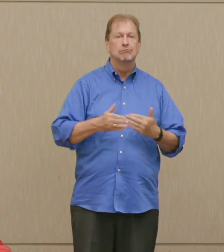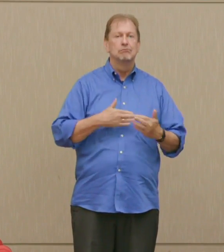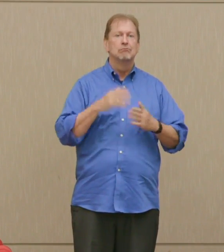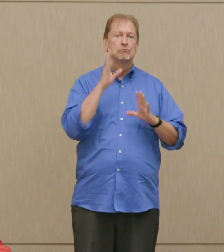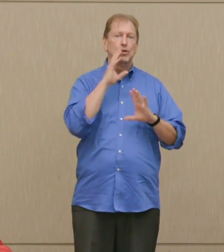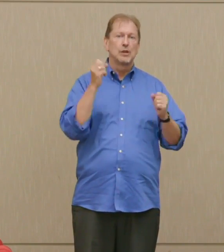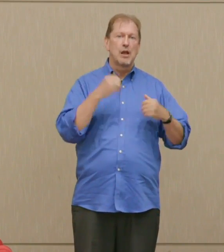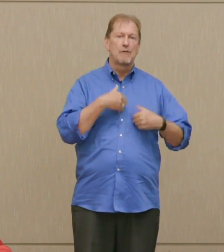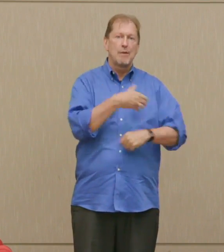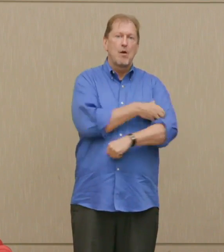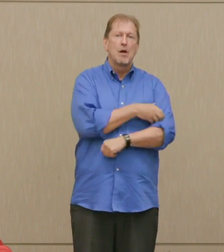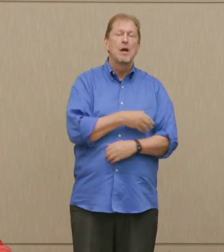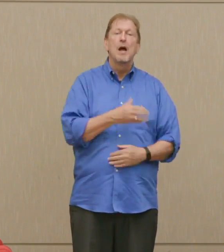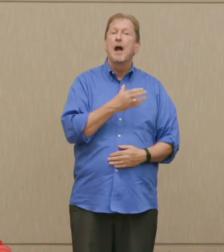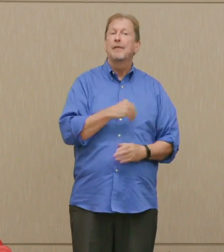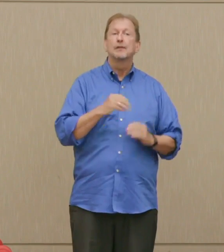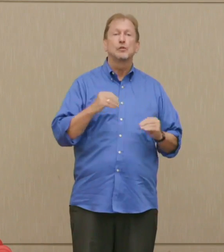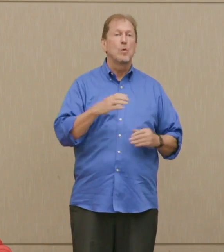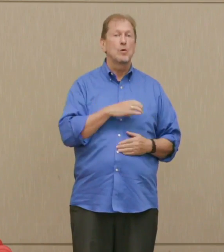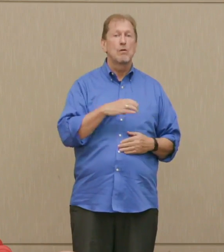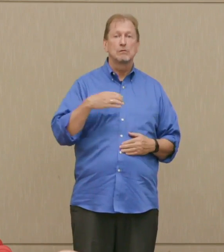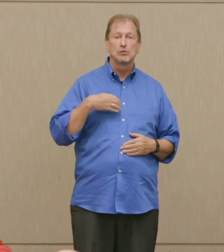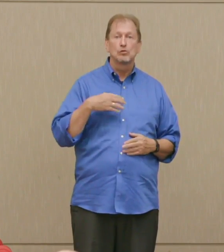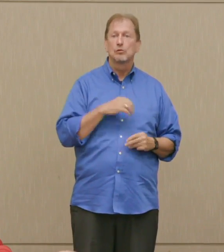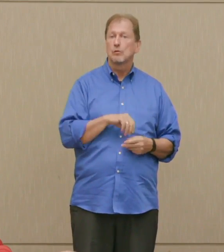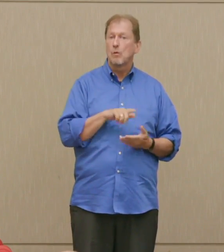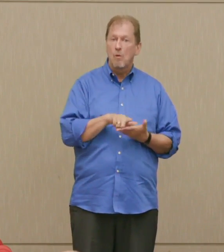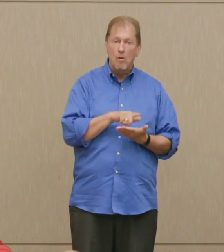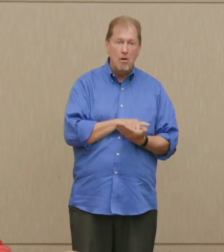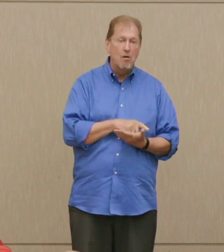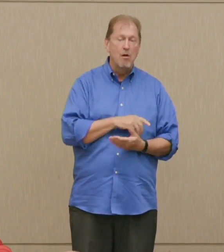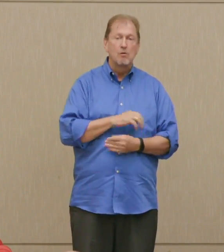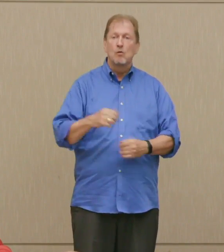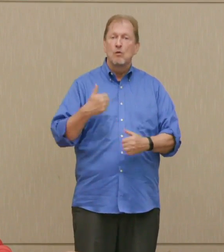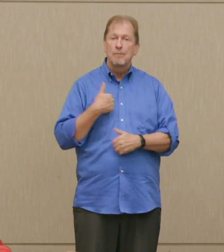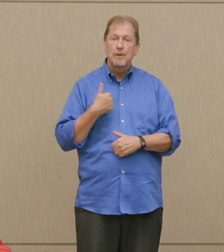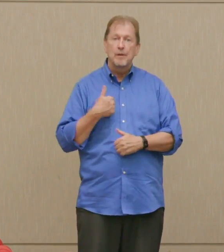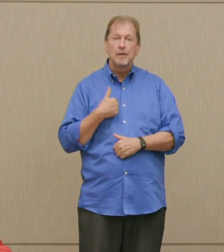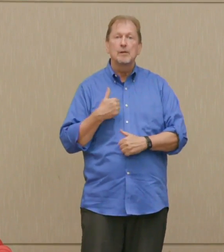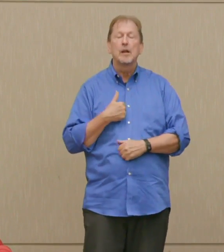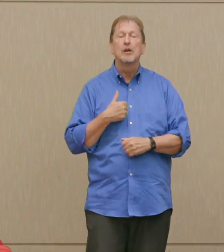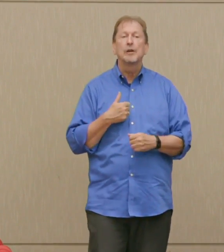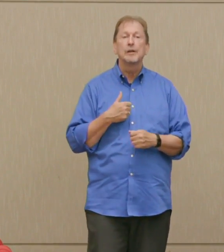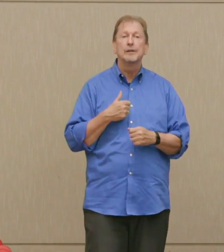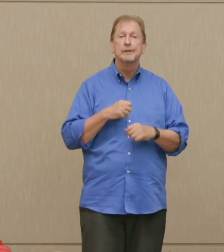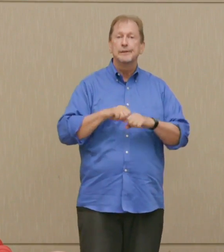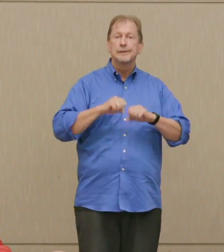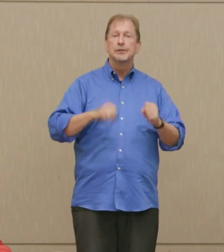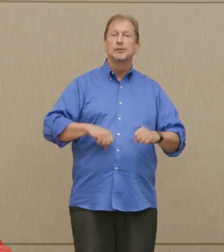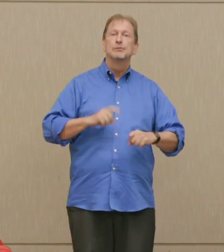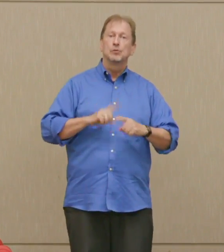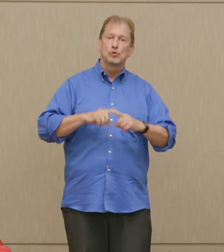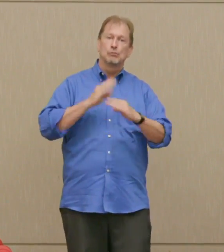There is no constitutional or regulation or military operational restraint on doing that.